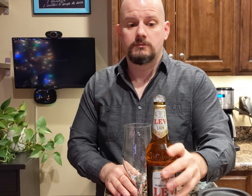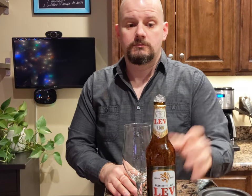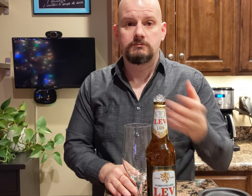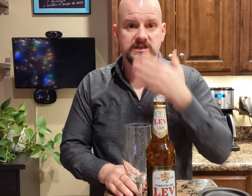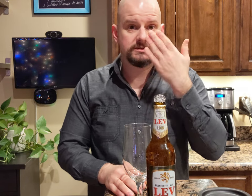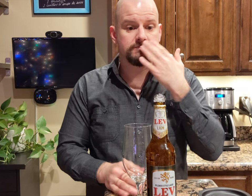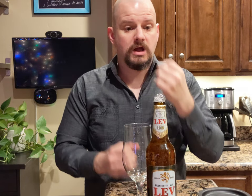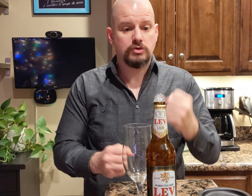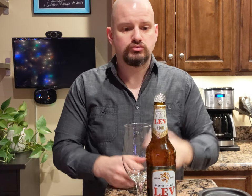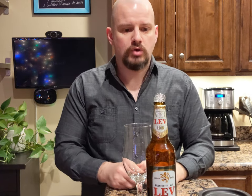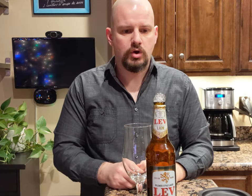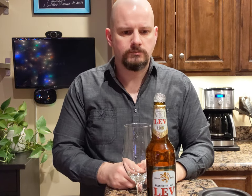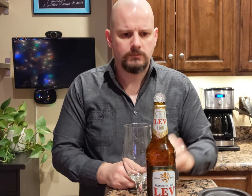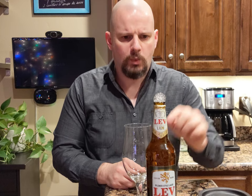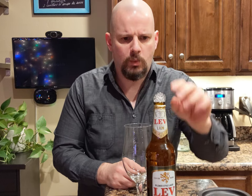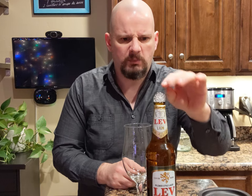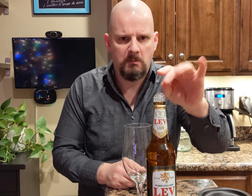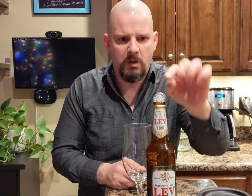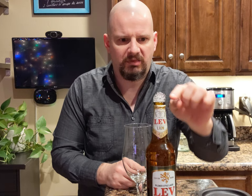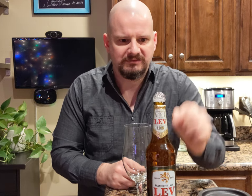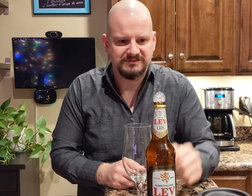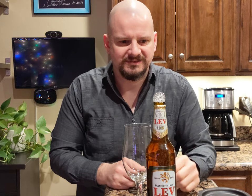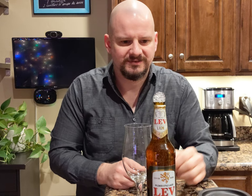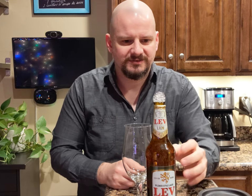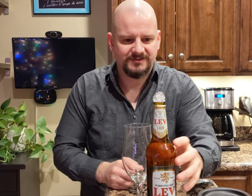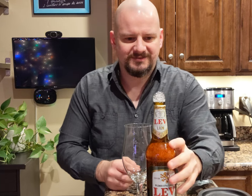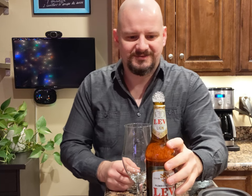The smell is strong. Ooh those bubbles!